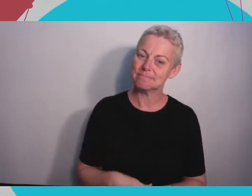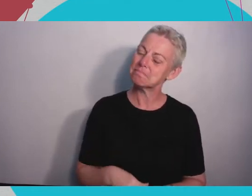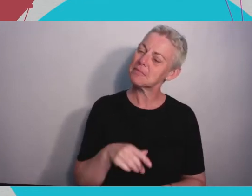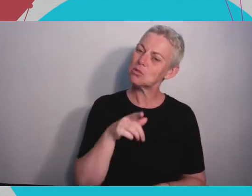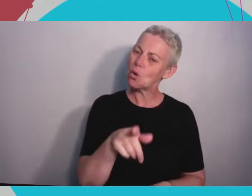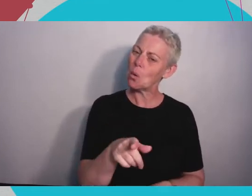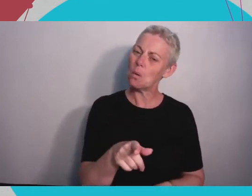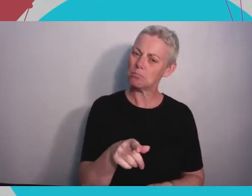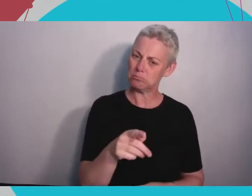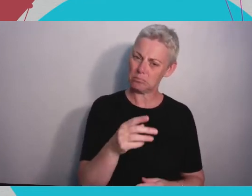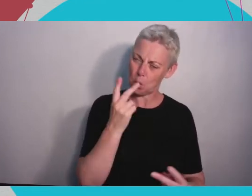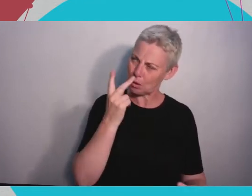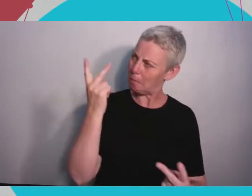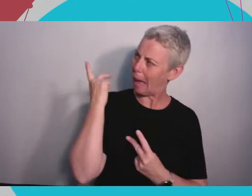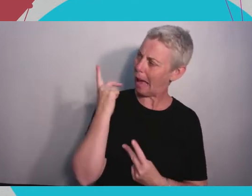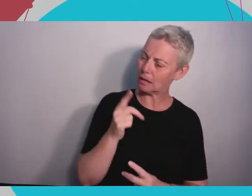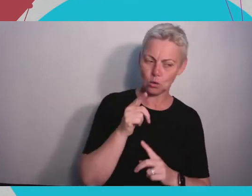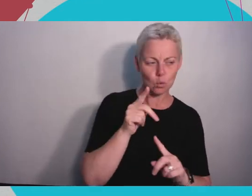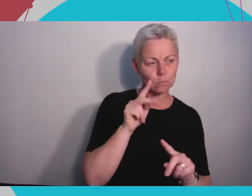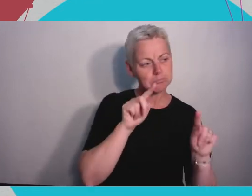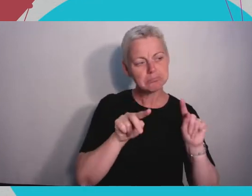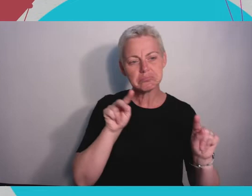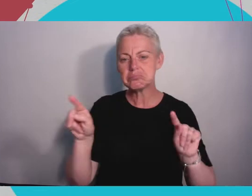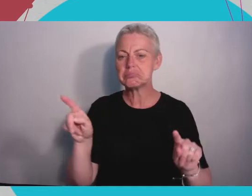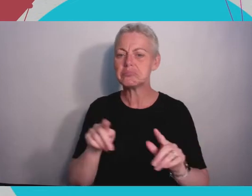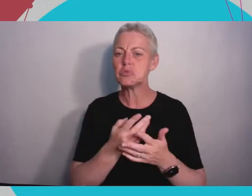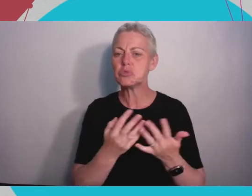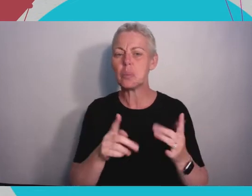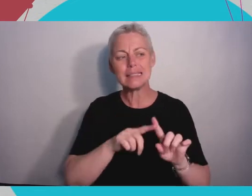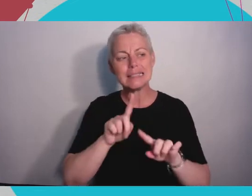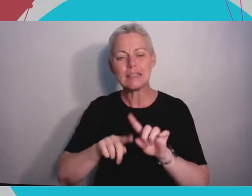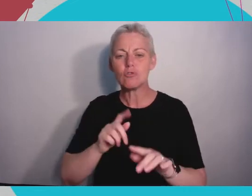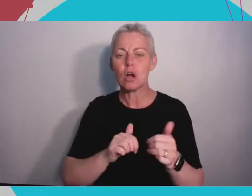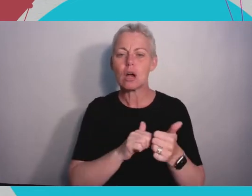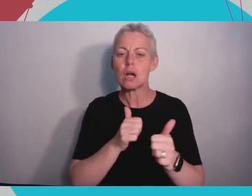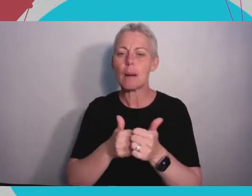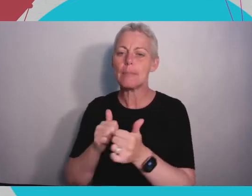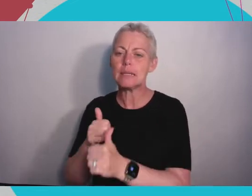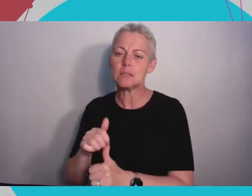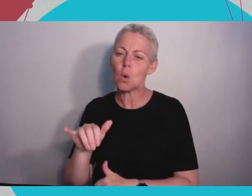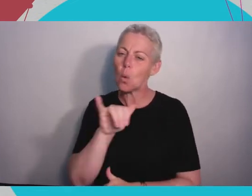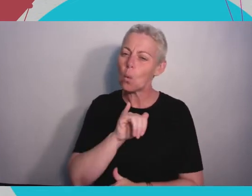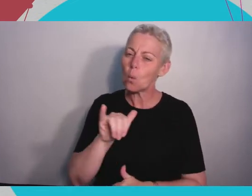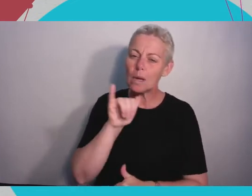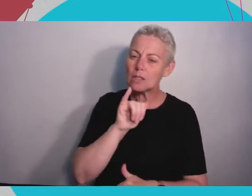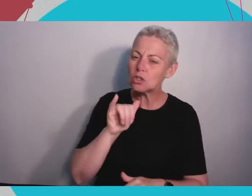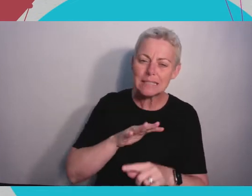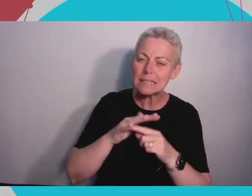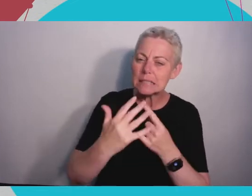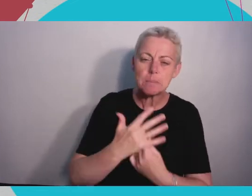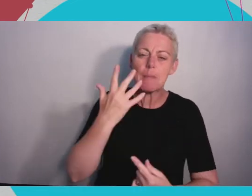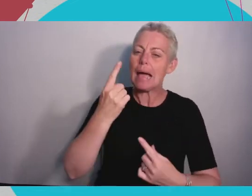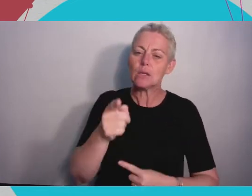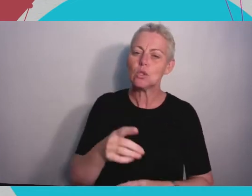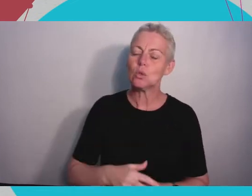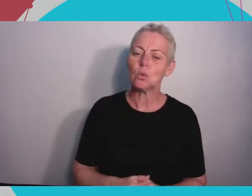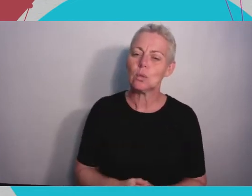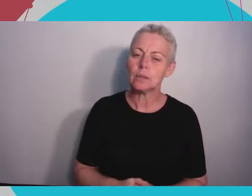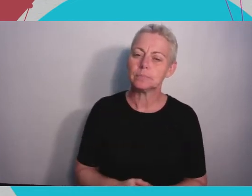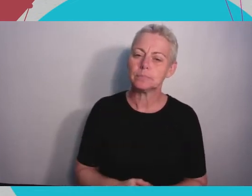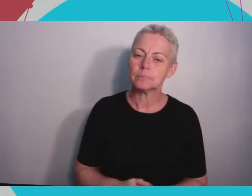Oh yeah there's I mean there's a lot of good ones in there in Bristol and the UK and beyond.